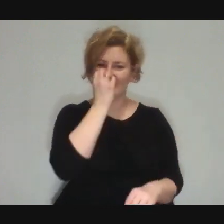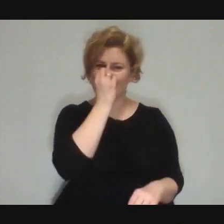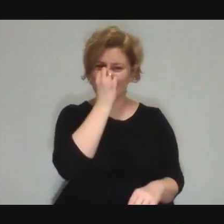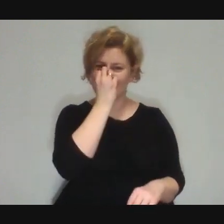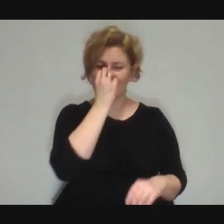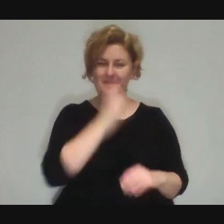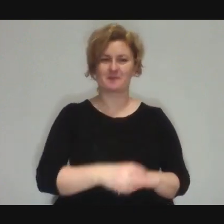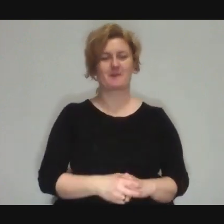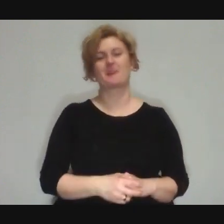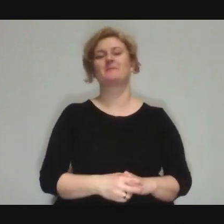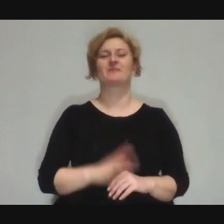Dominika: But these are individuals...